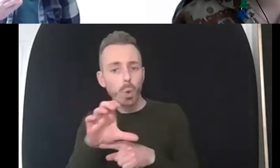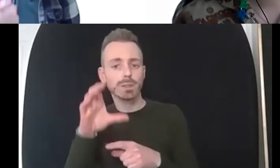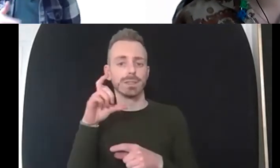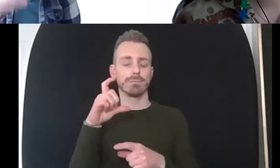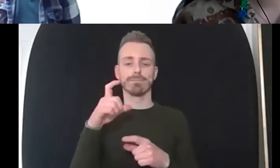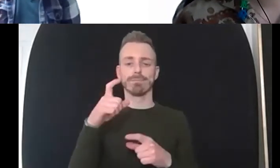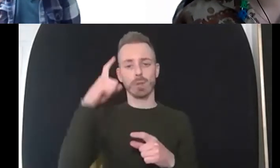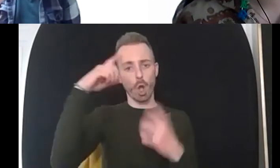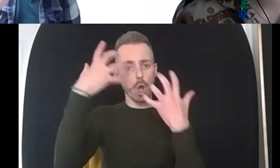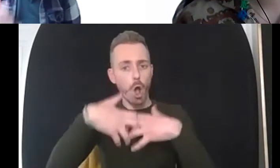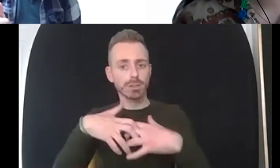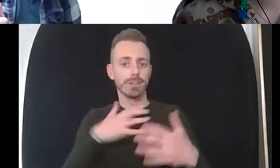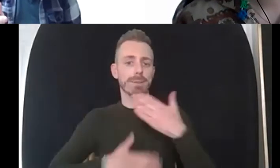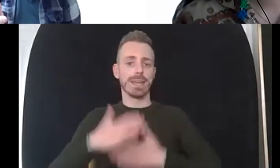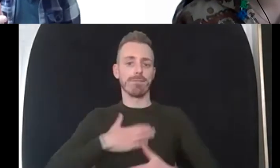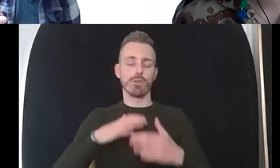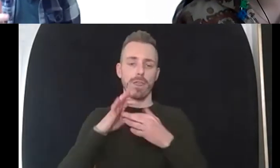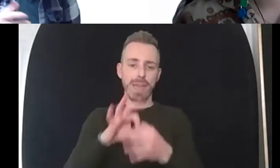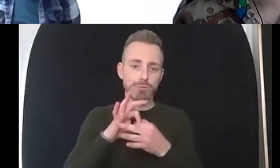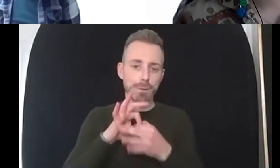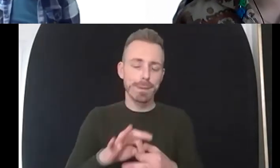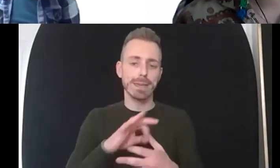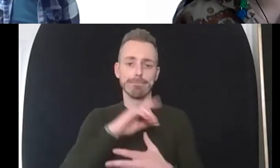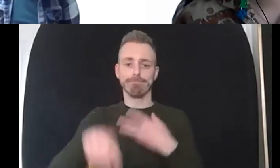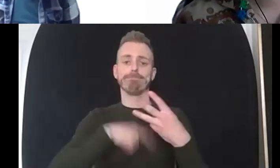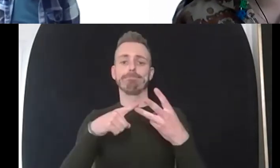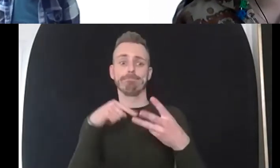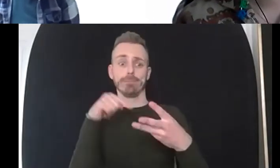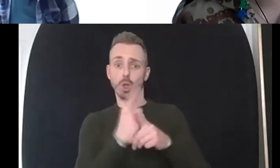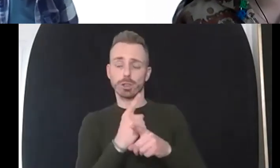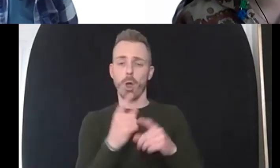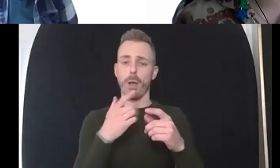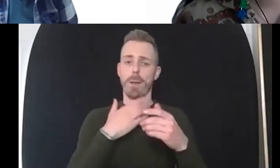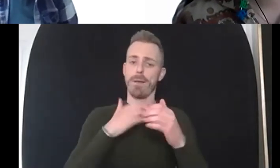talking about in terms of values are on there and there's some guidance around self-compassion